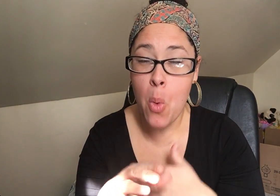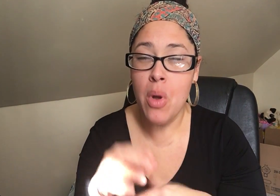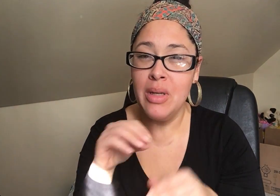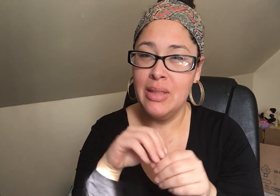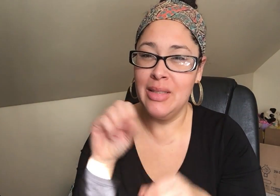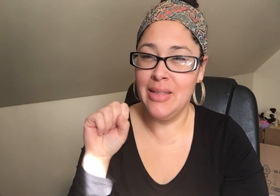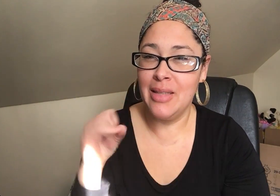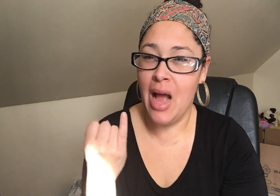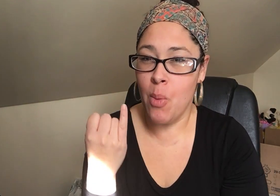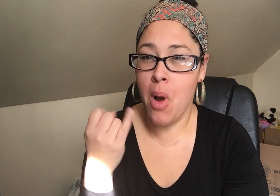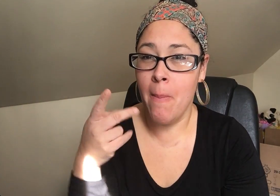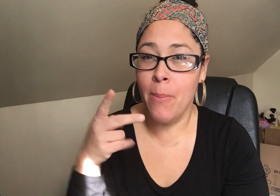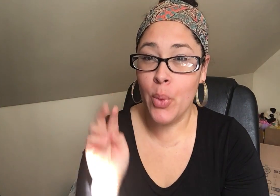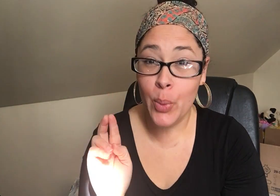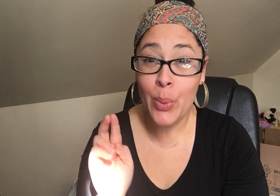She was born in San Juan, Puerto Rico,